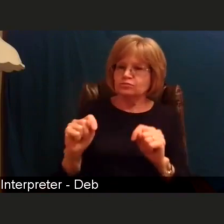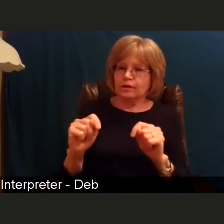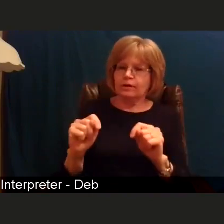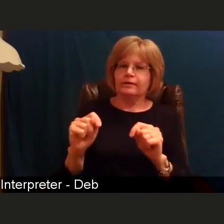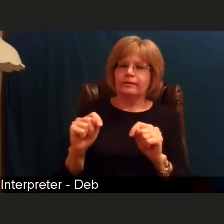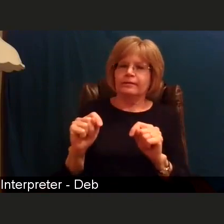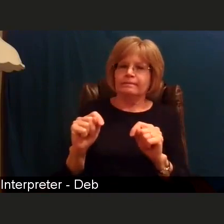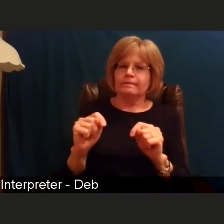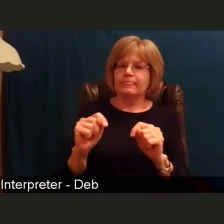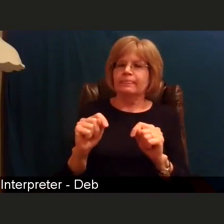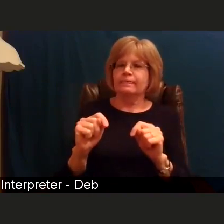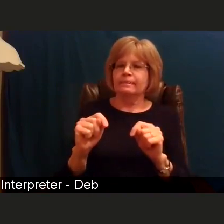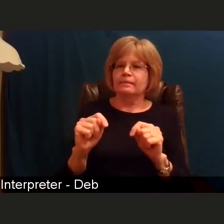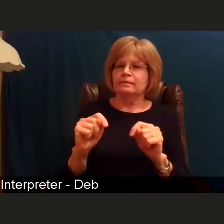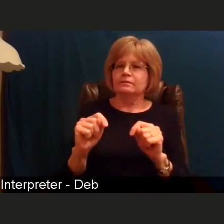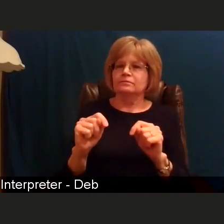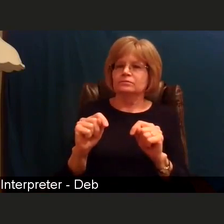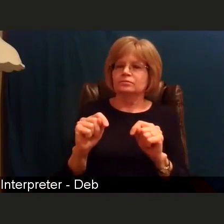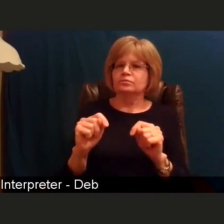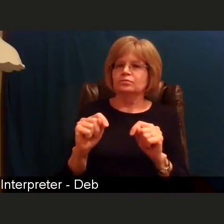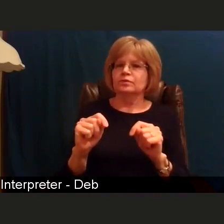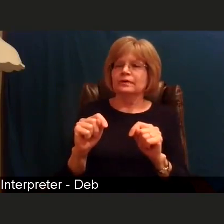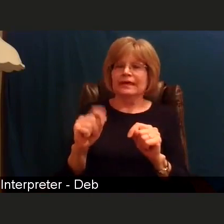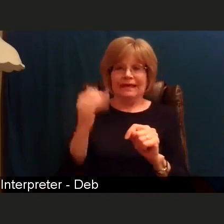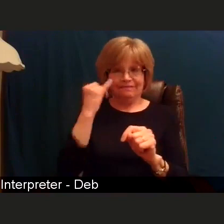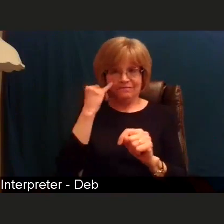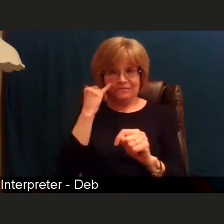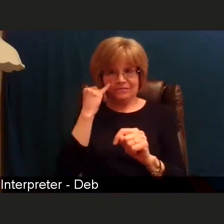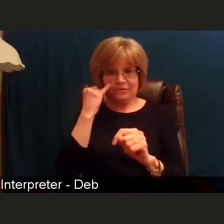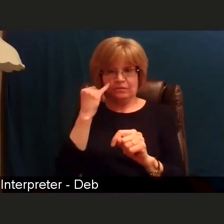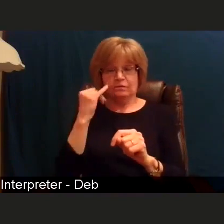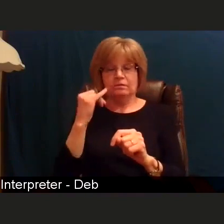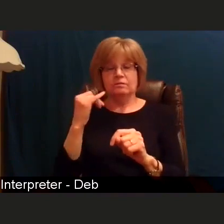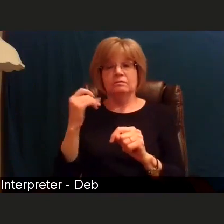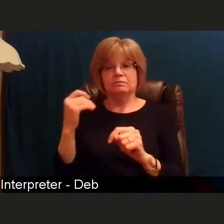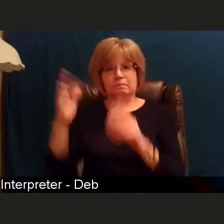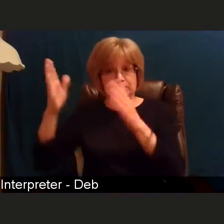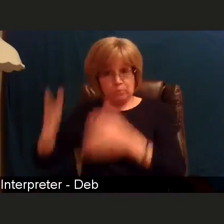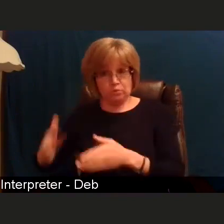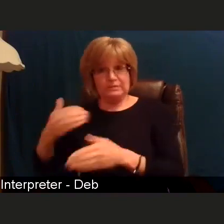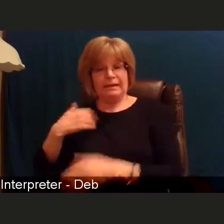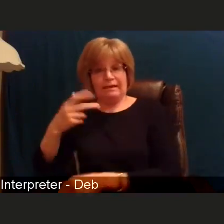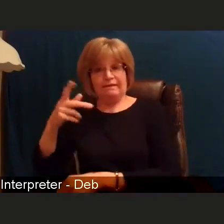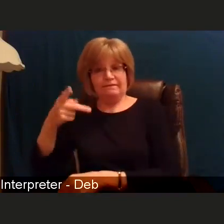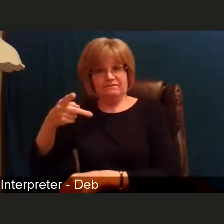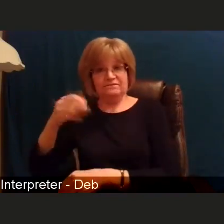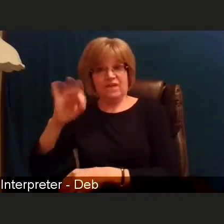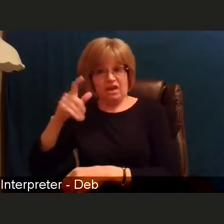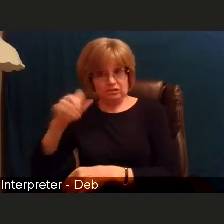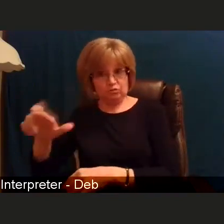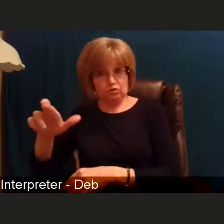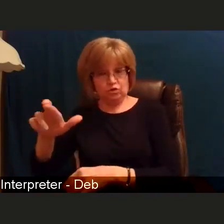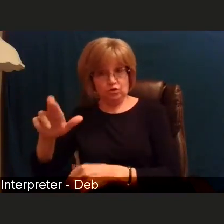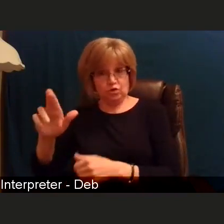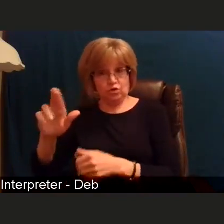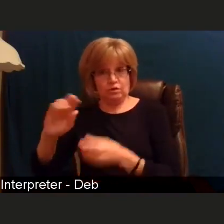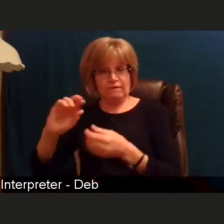to stick with, whoever had a Pfizer for their first dose, they would receive a Pfizer for their second dose